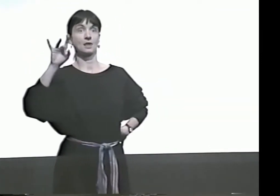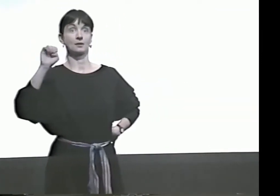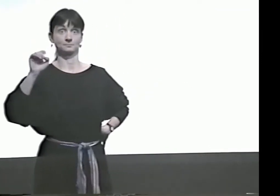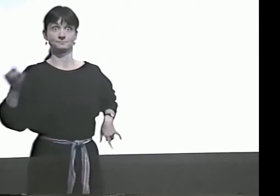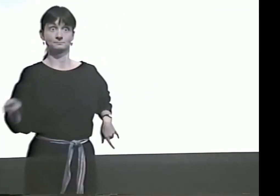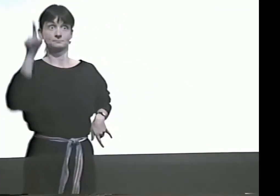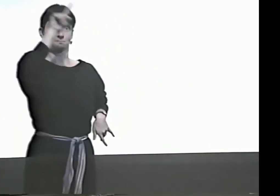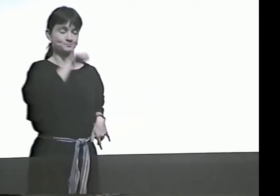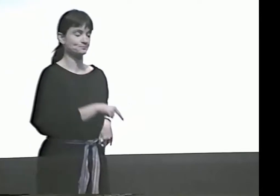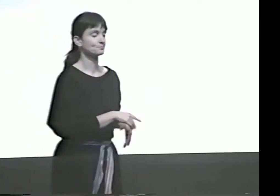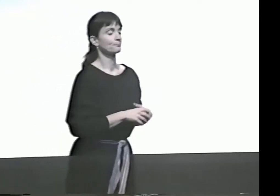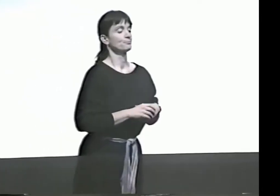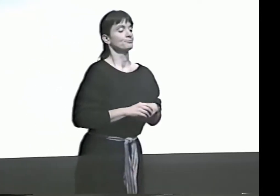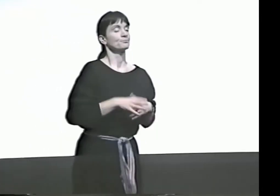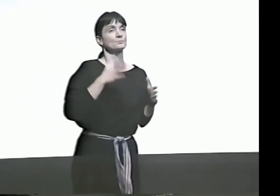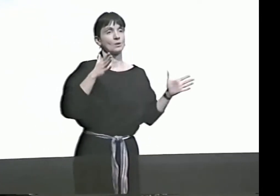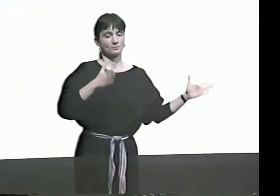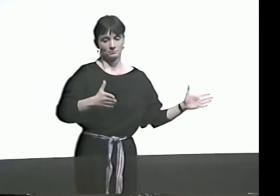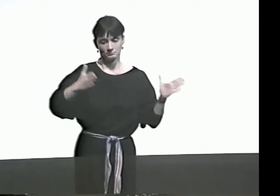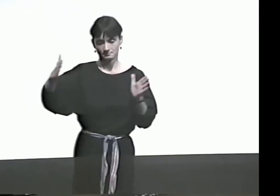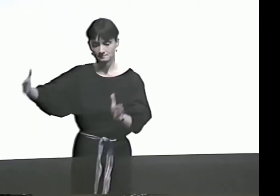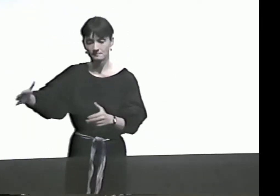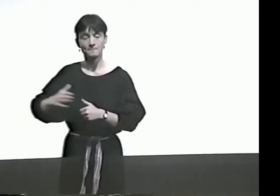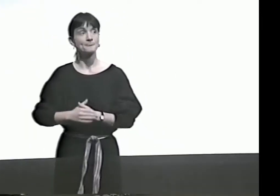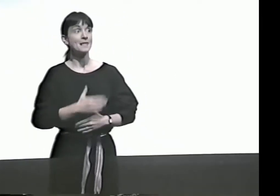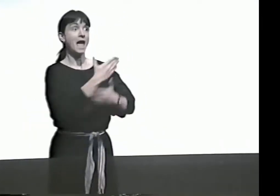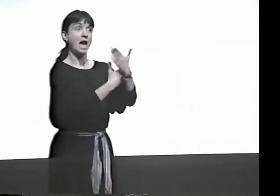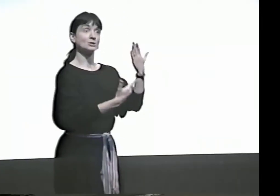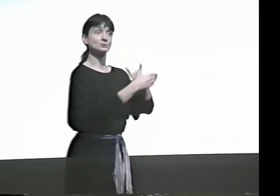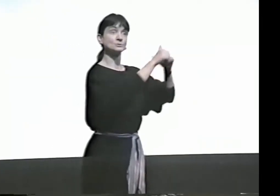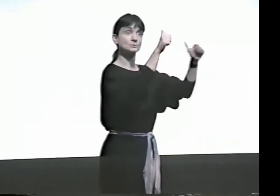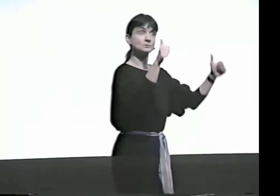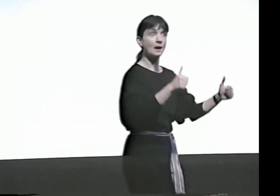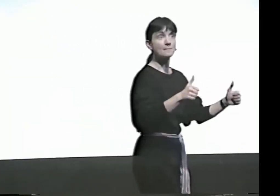THAT'S OUTLINING. YOU SPELL THE WORD IN THE SHAPE OF THE THING THAT IT IS...